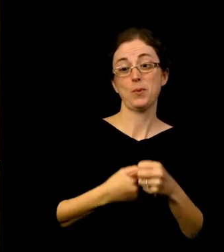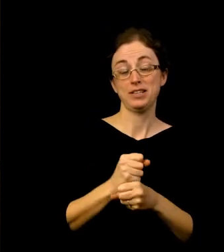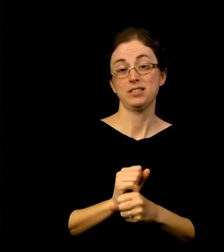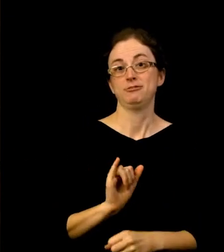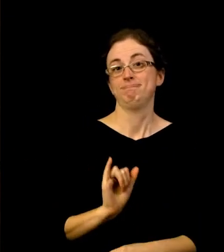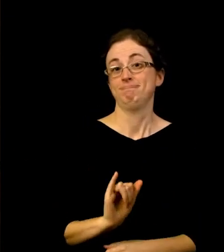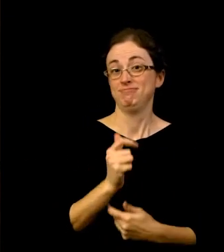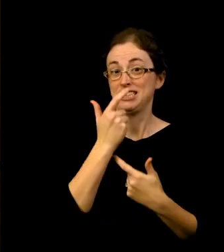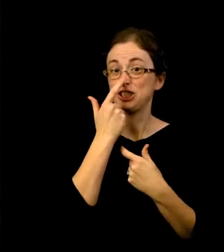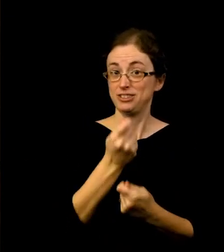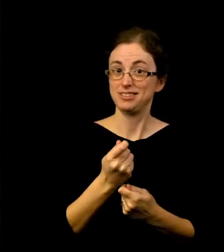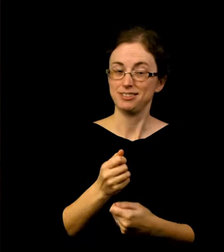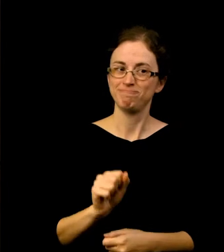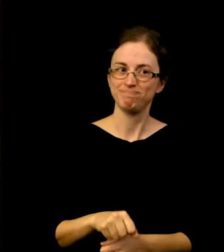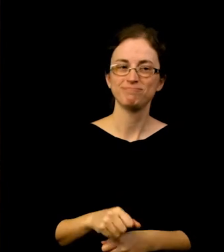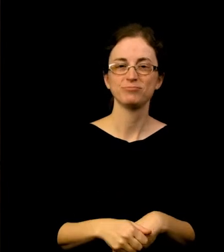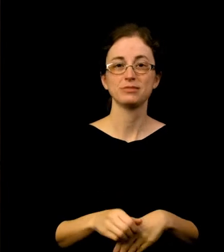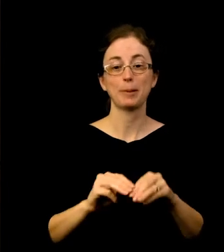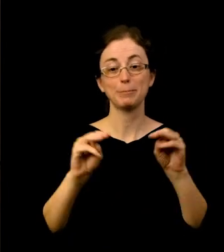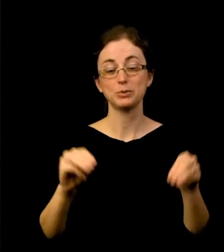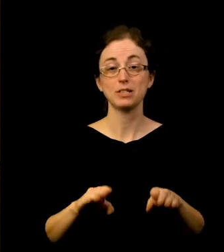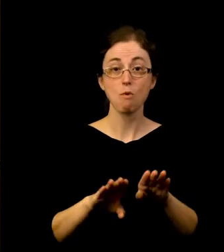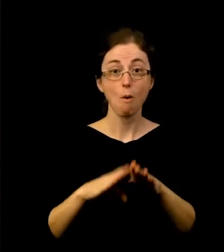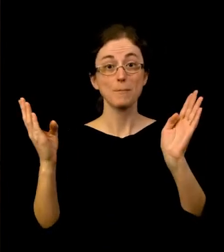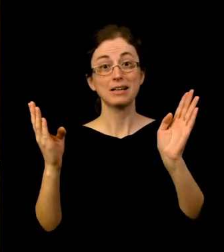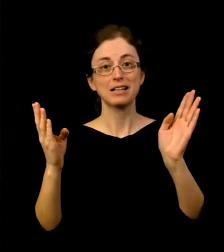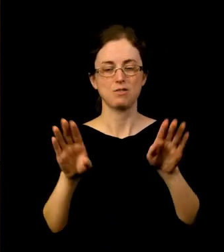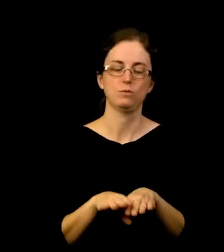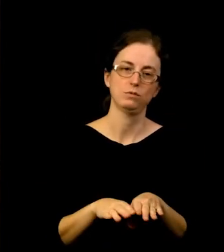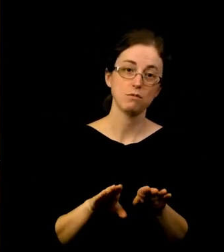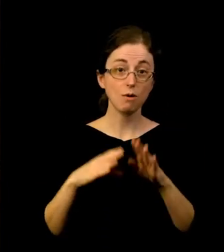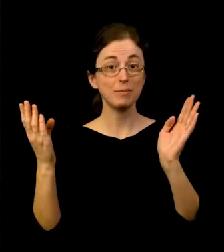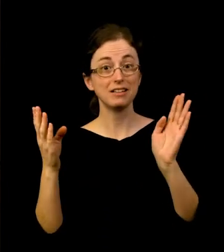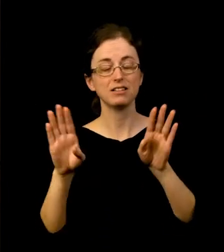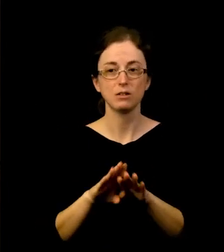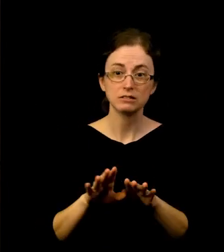with the Museum opening and closing and opening and closing. It's definitely hard.